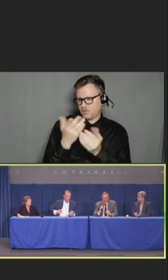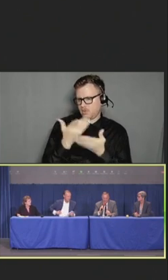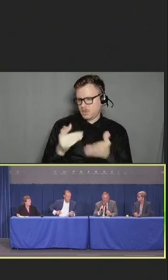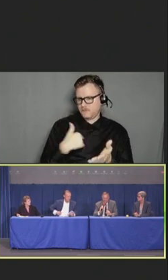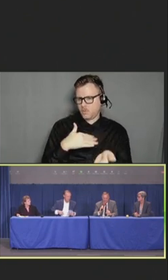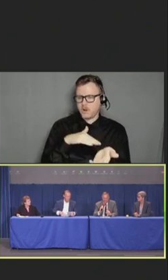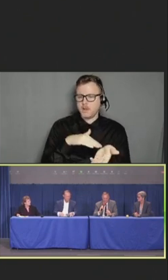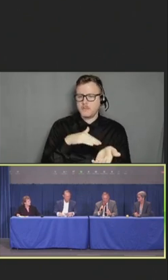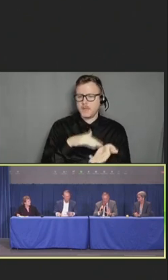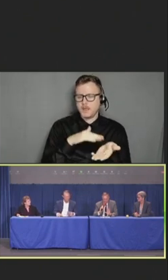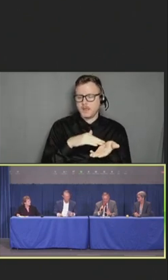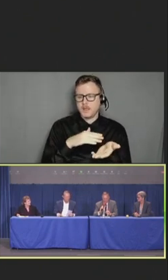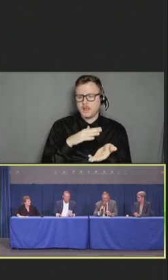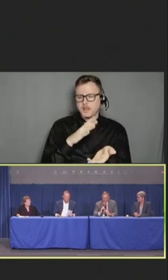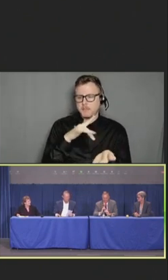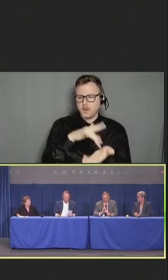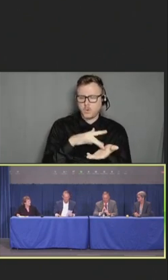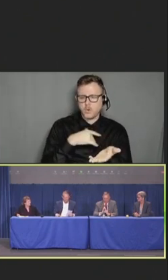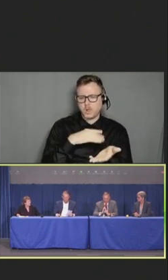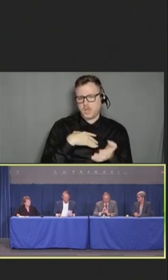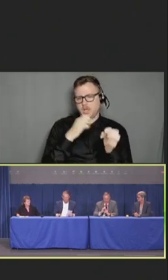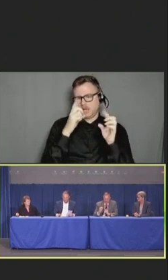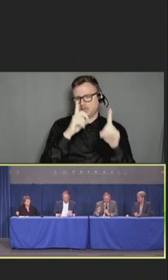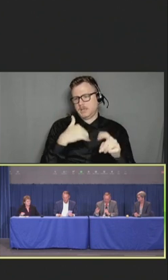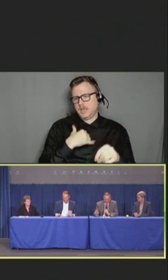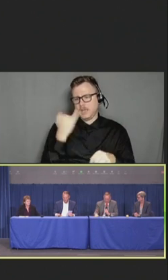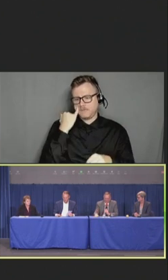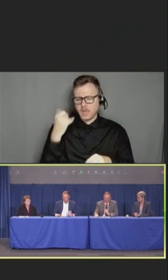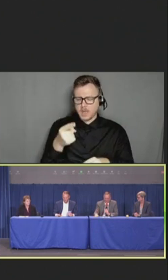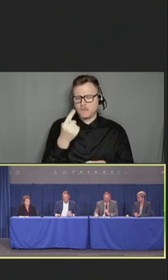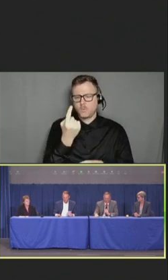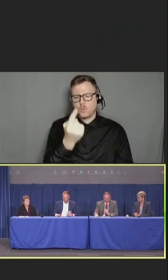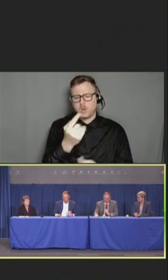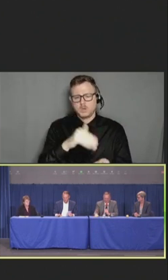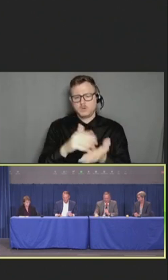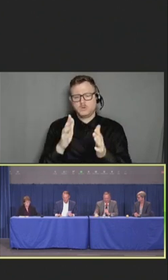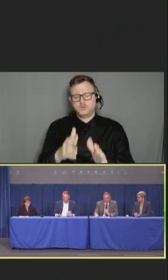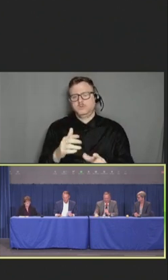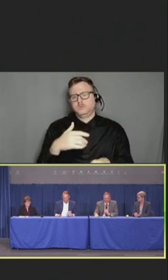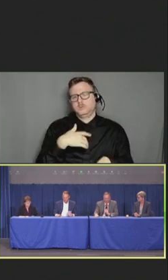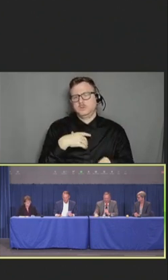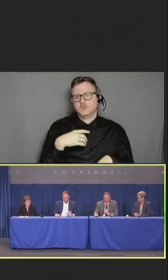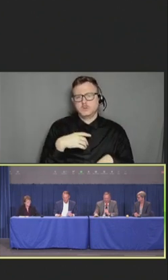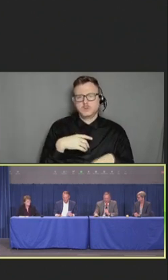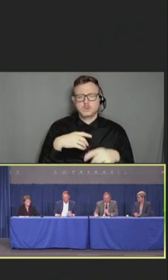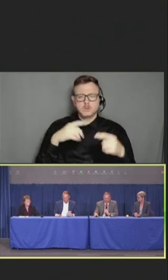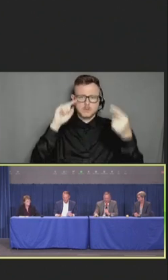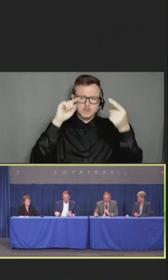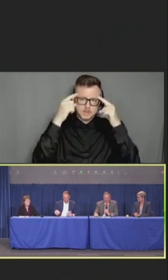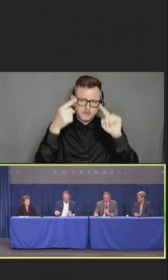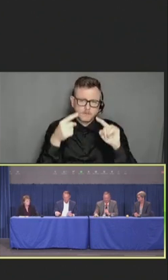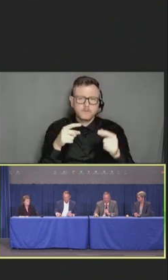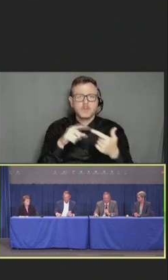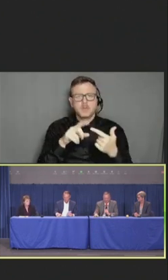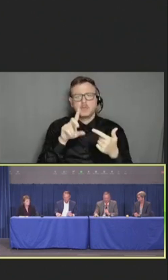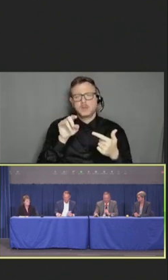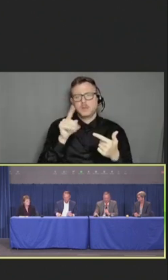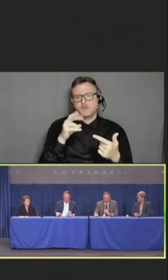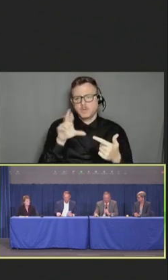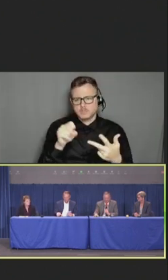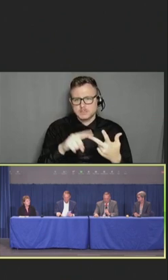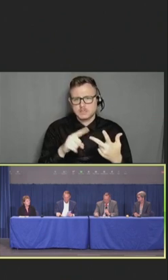If I told any physician and I said headache, diaphoresis, palpitations, and I threw up